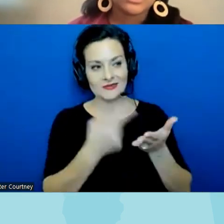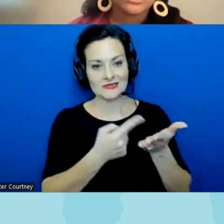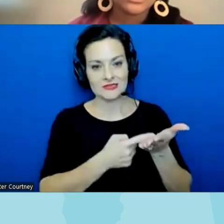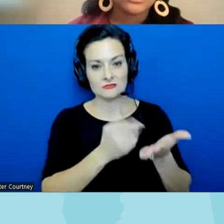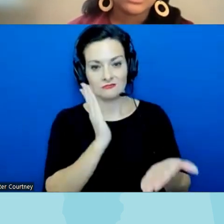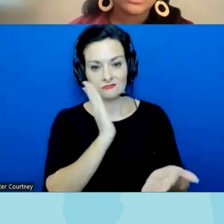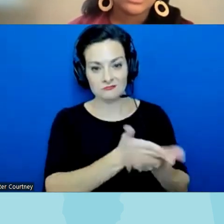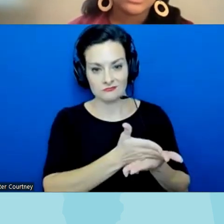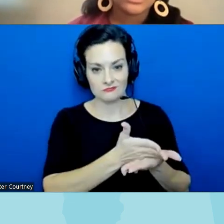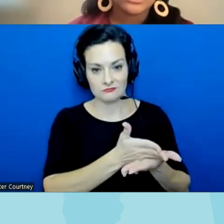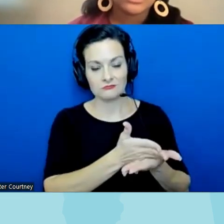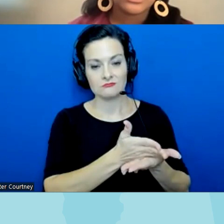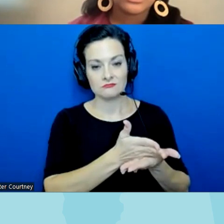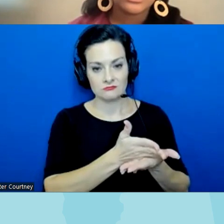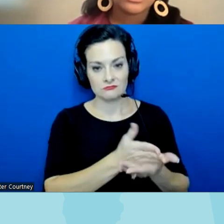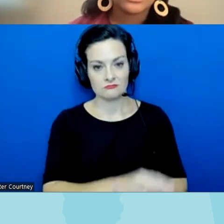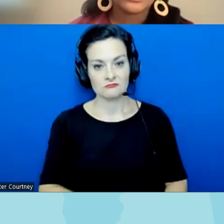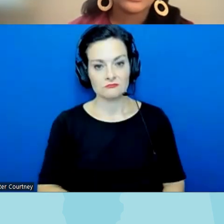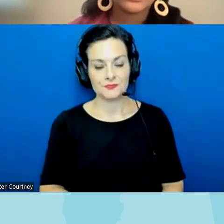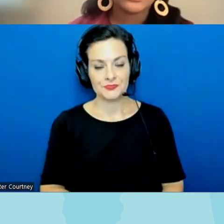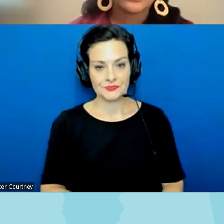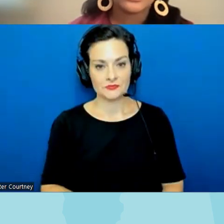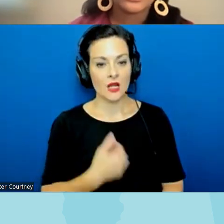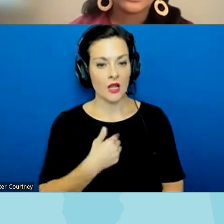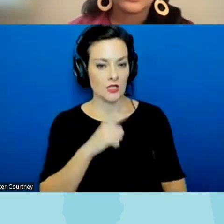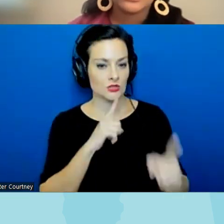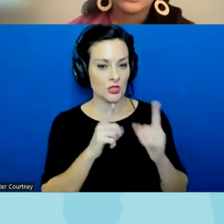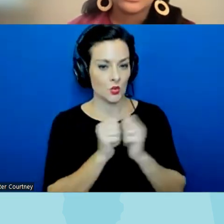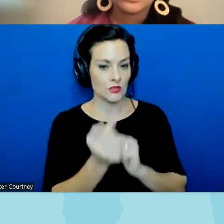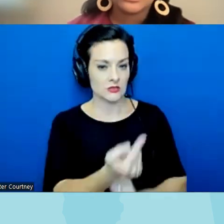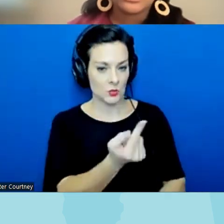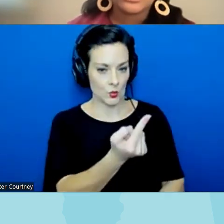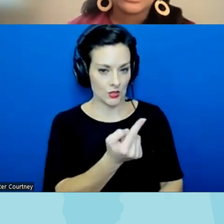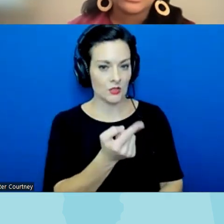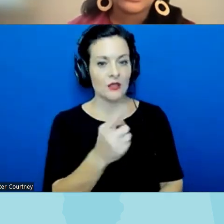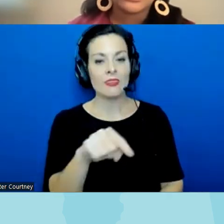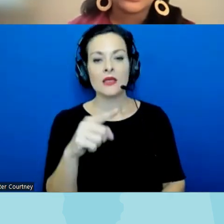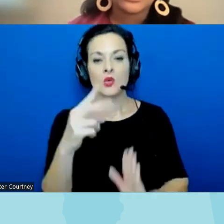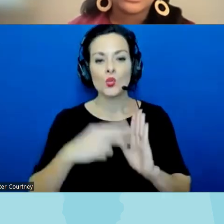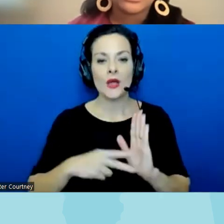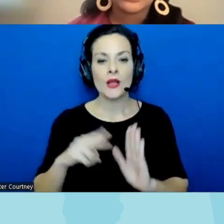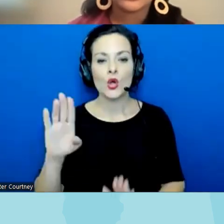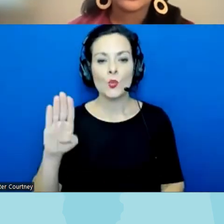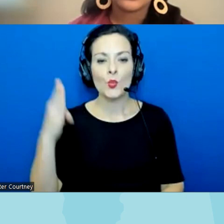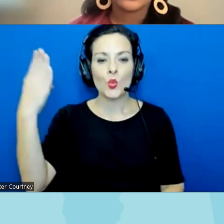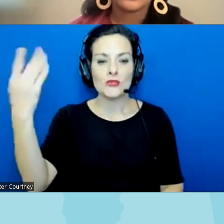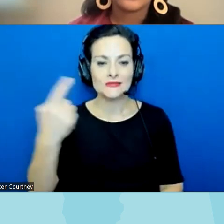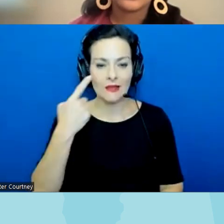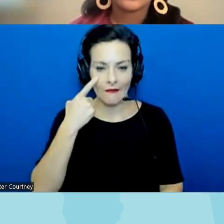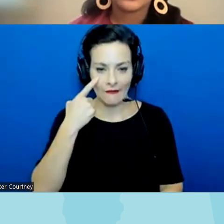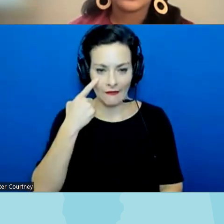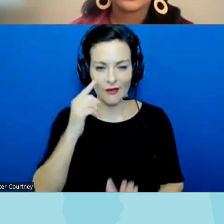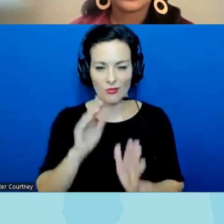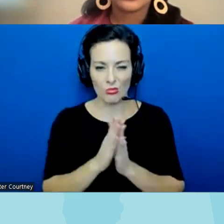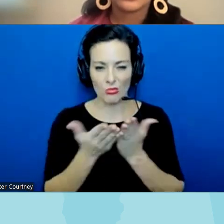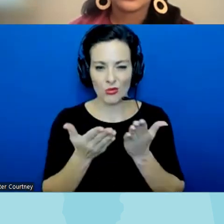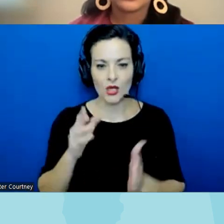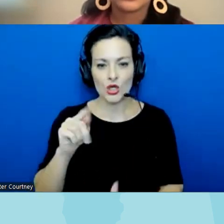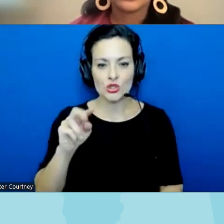I uh spoke to someone who who when they read The Bluest Eye uh Tony Morrison's account of child